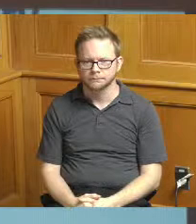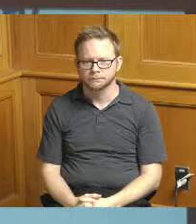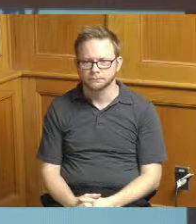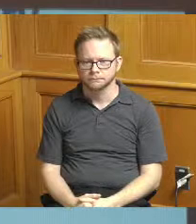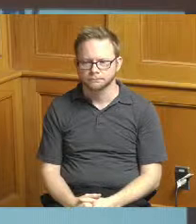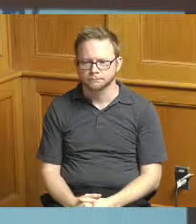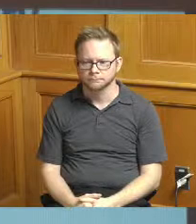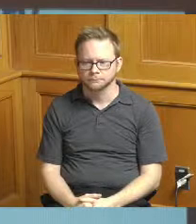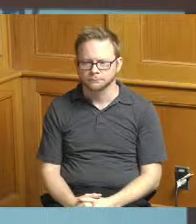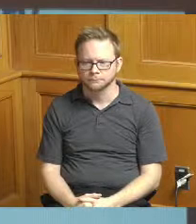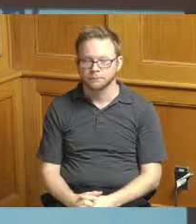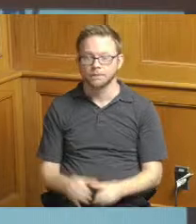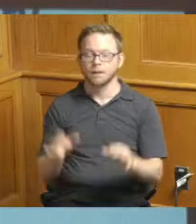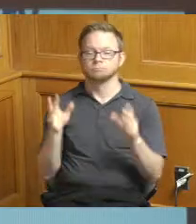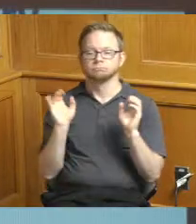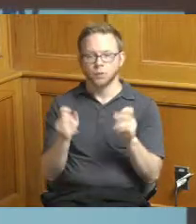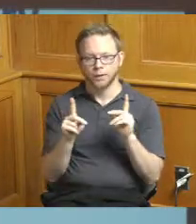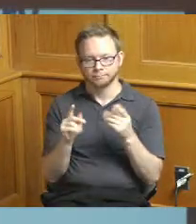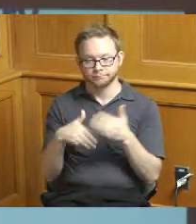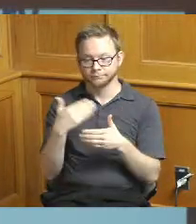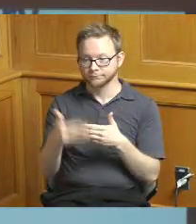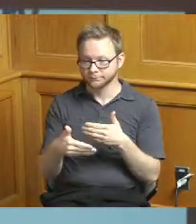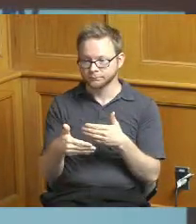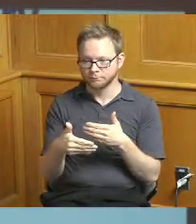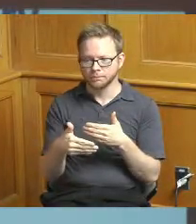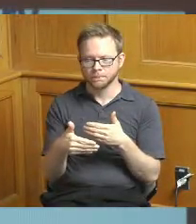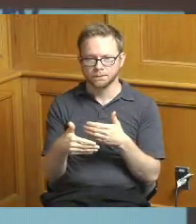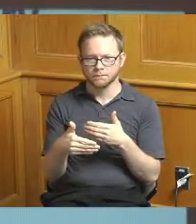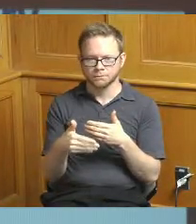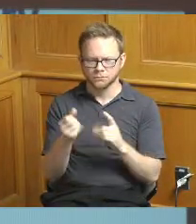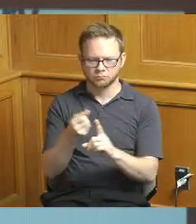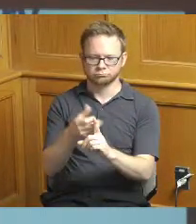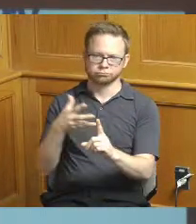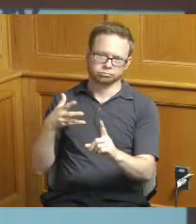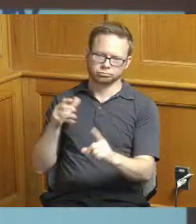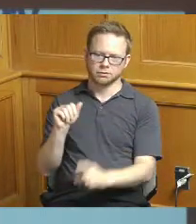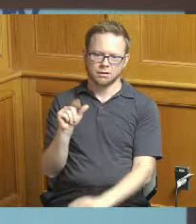there we go okay so I'm moving into just get into the allowances a little further because this is an